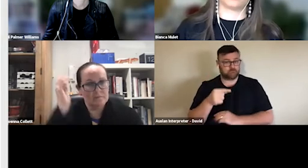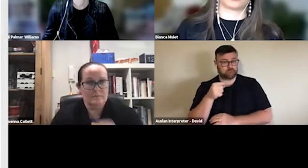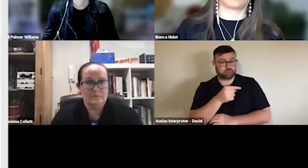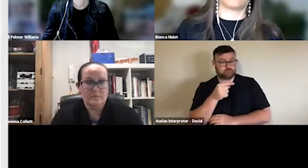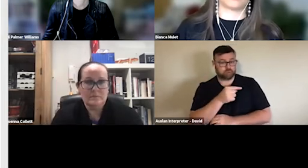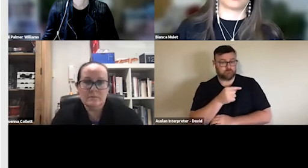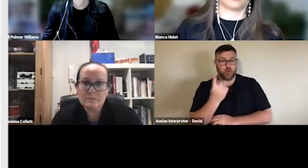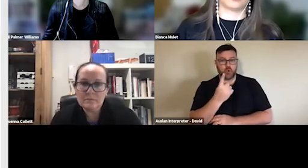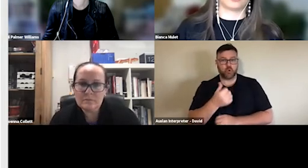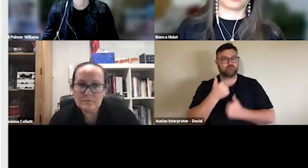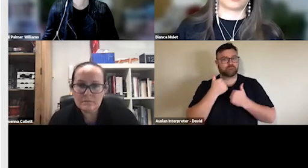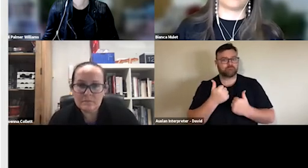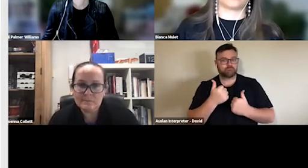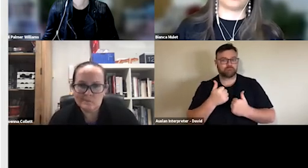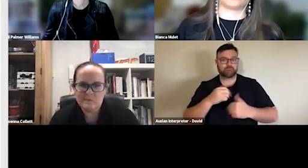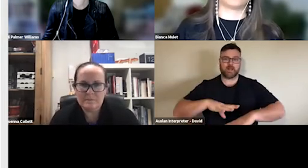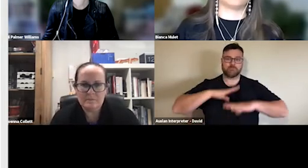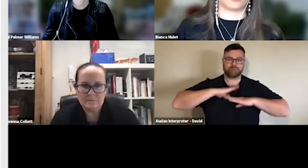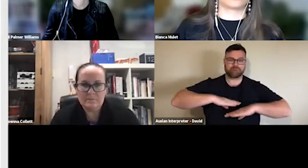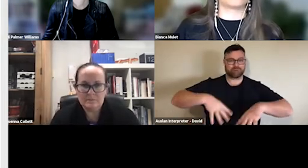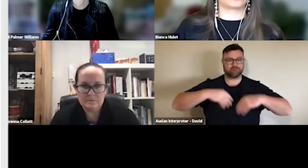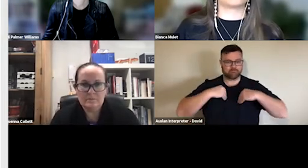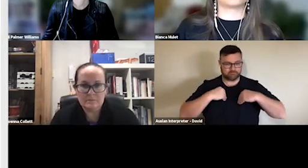And before I answer that, I need to apologise.